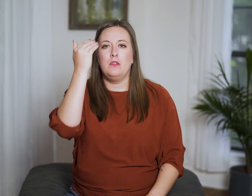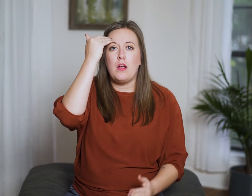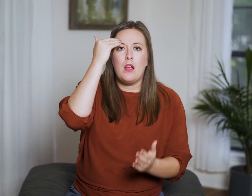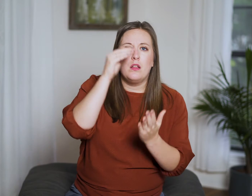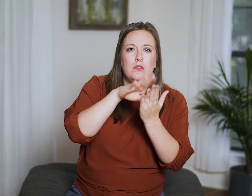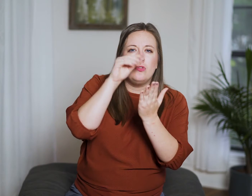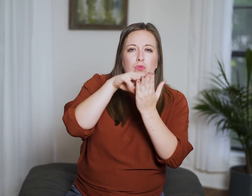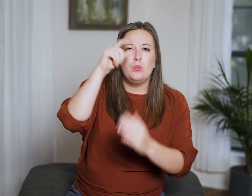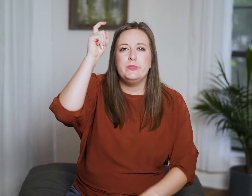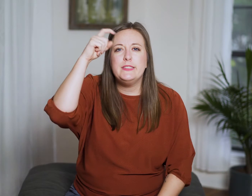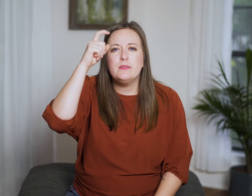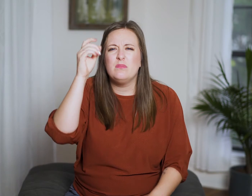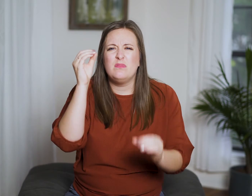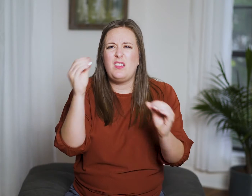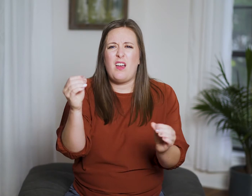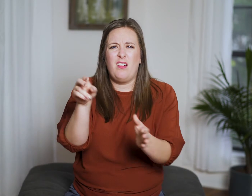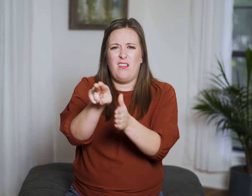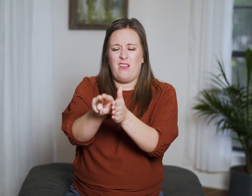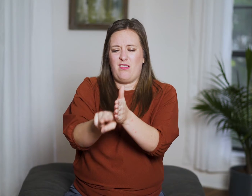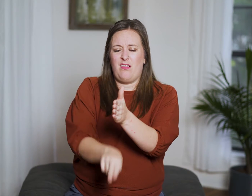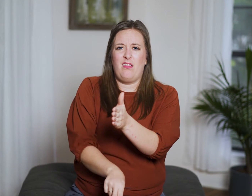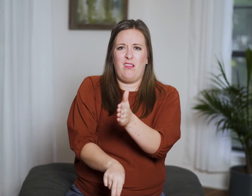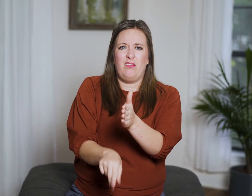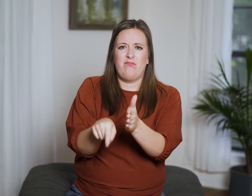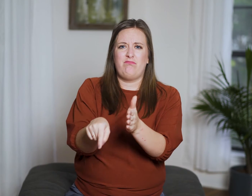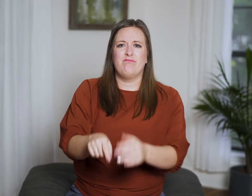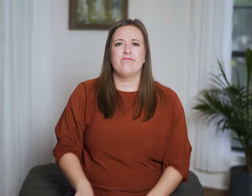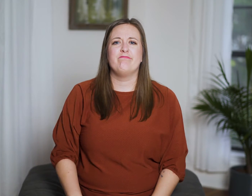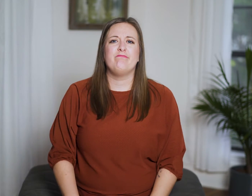or knowledge or wisdom in Sheol, to which you are going.”